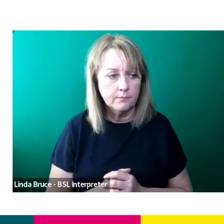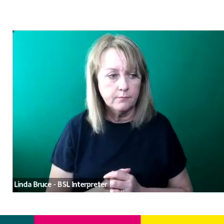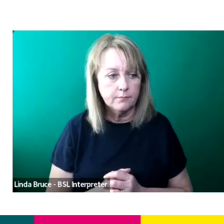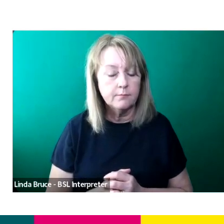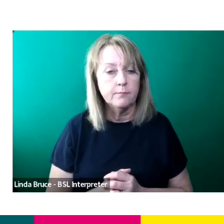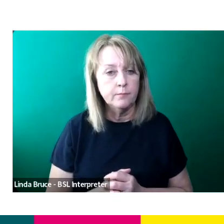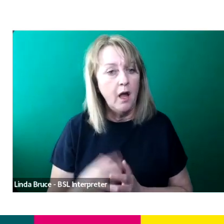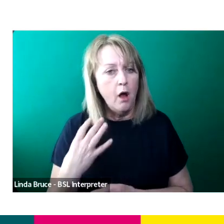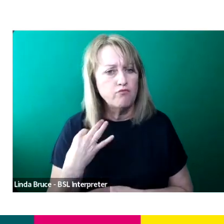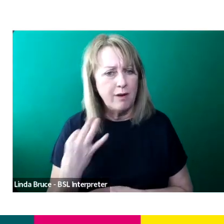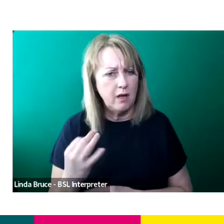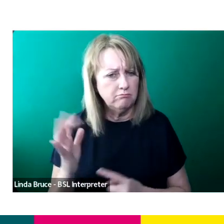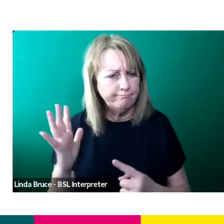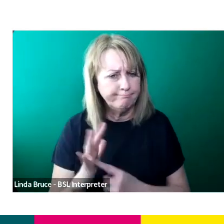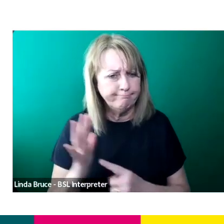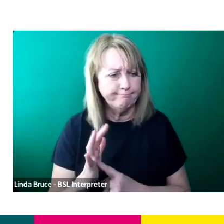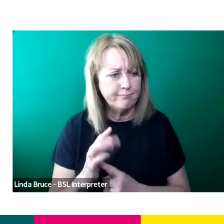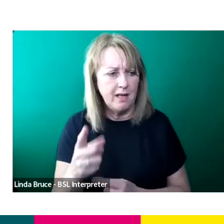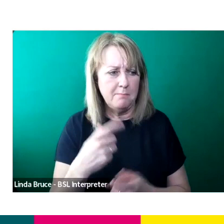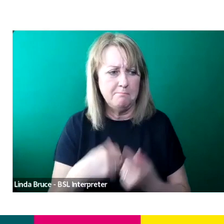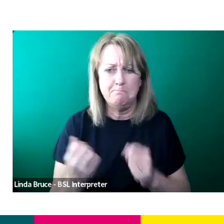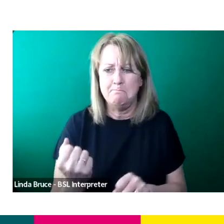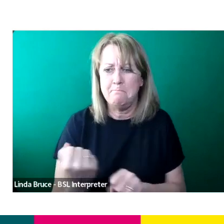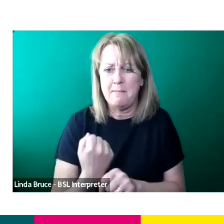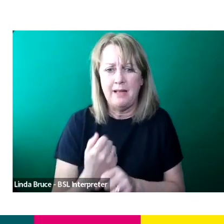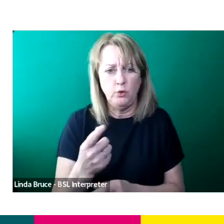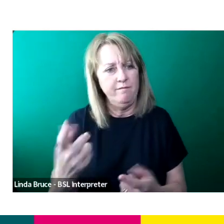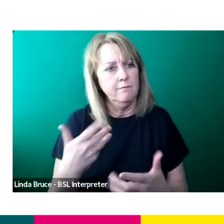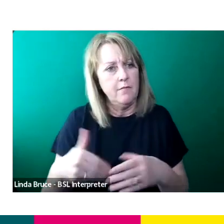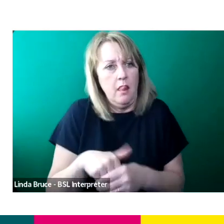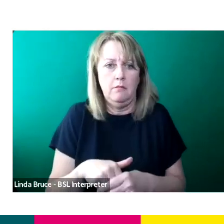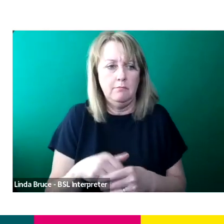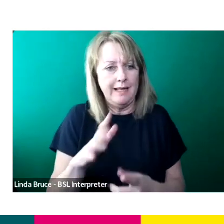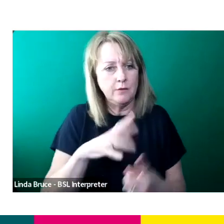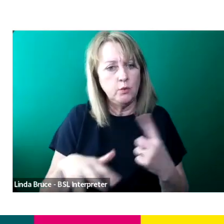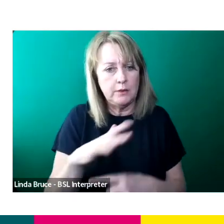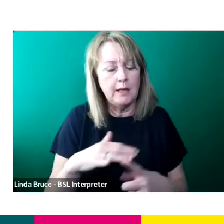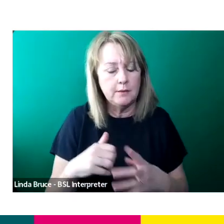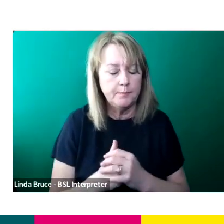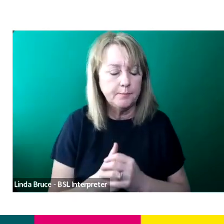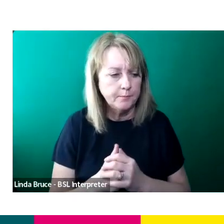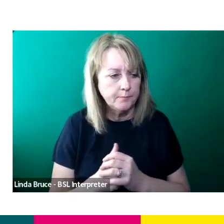that I want to see. And when our stories are missing, it's doing us a massive disservice.”